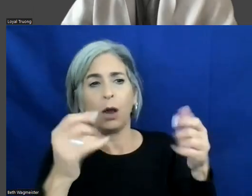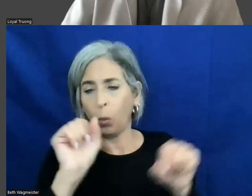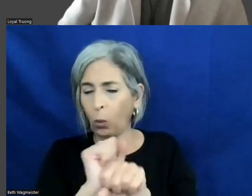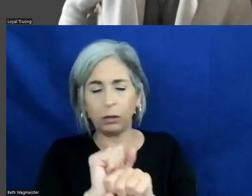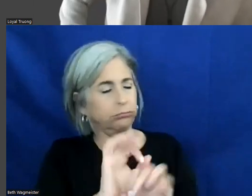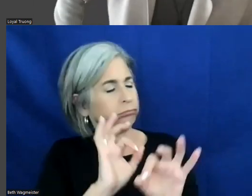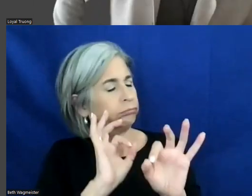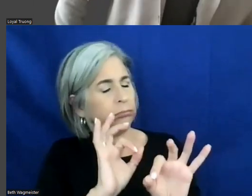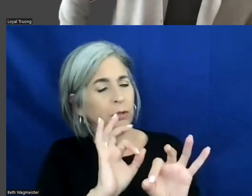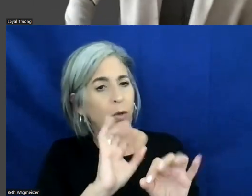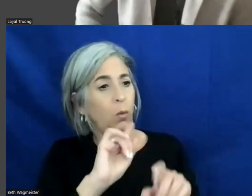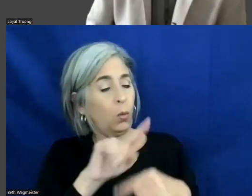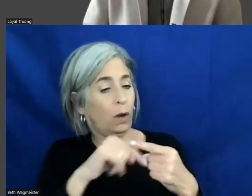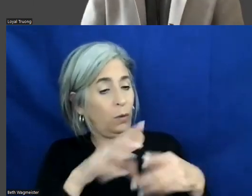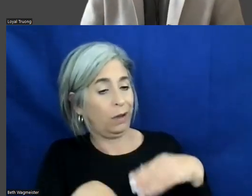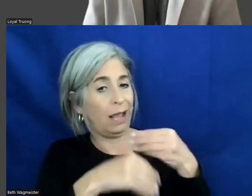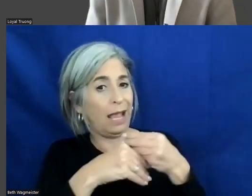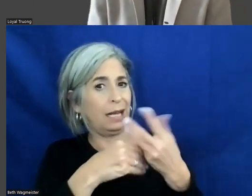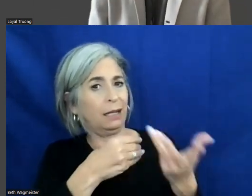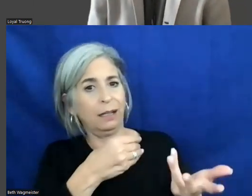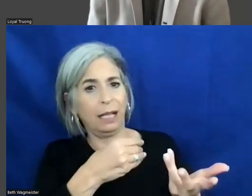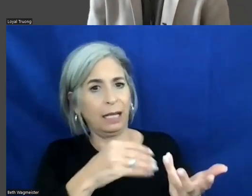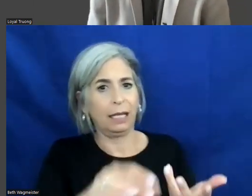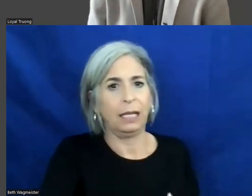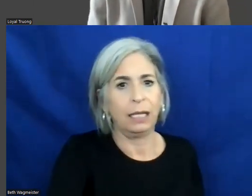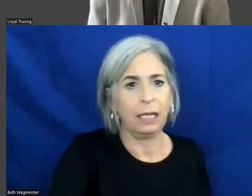When we're -- like Saniya Yadav had went over, when collecting feedback,